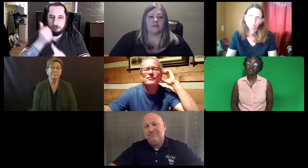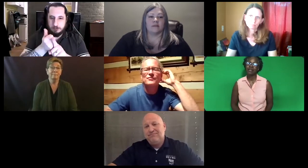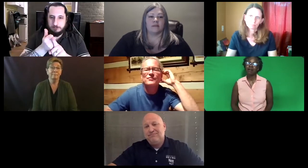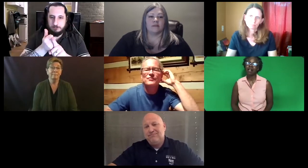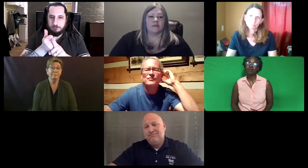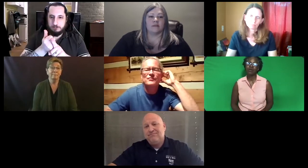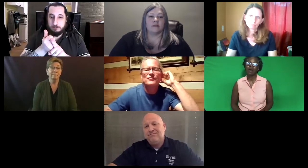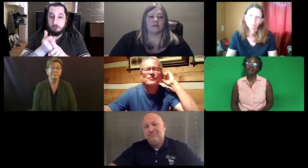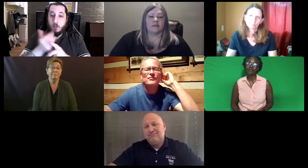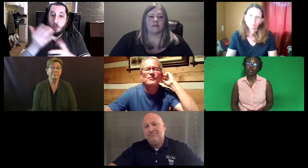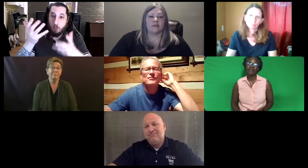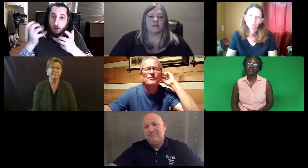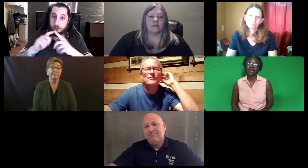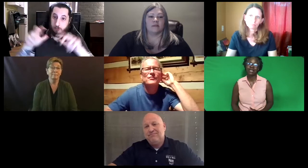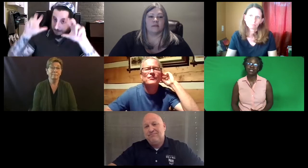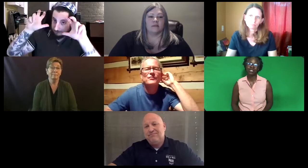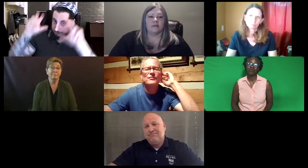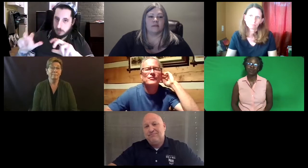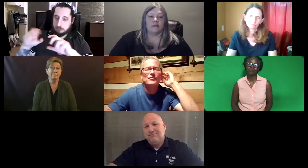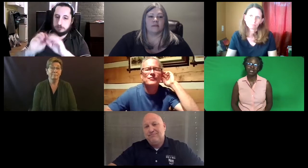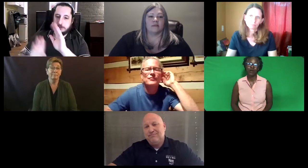mean that Colorado would have to make a decision for themselves.